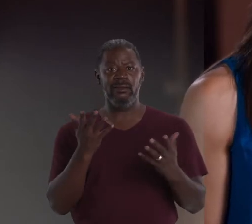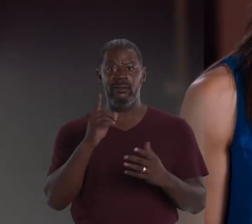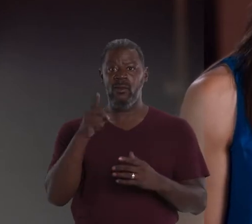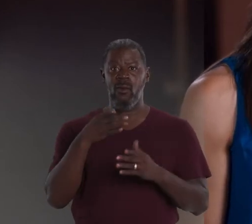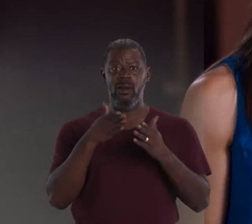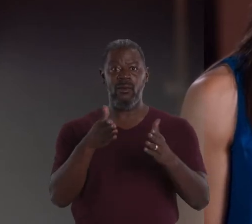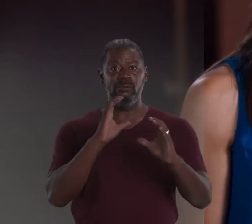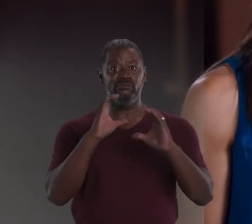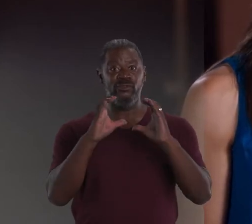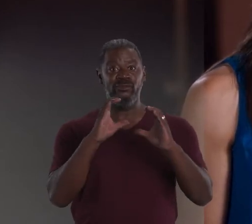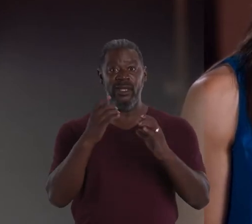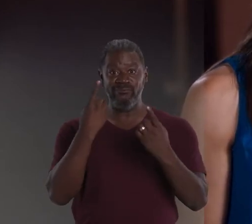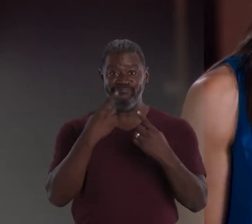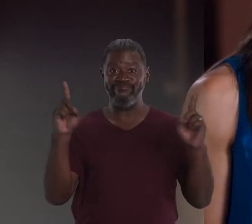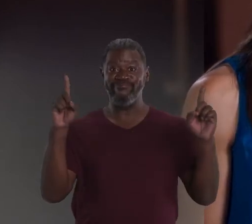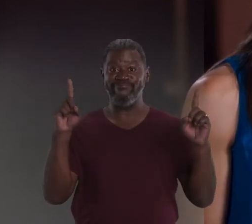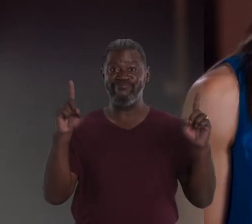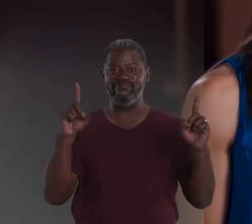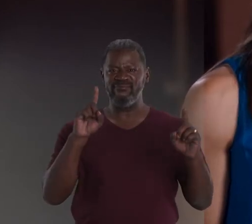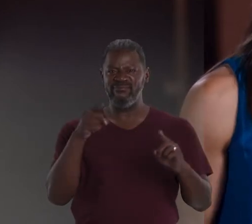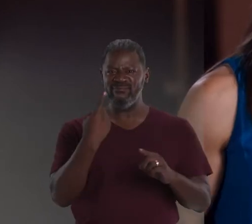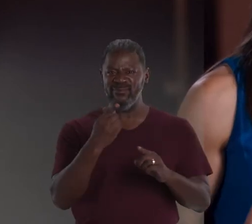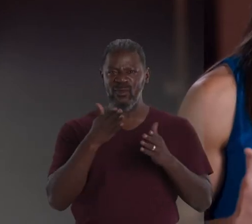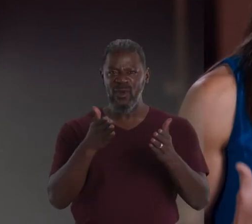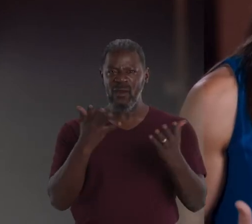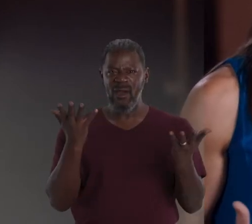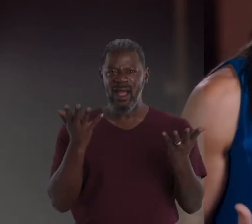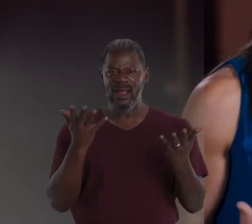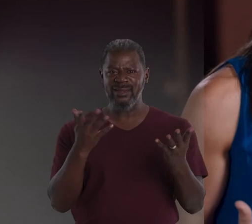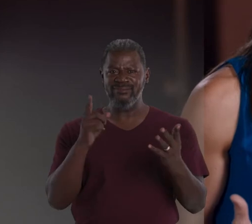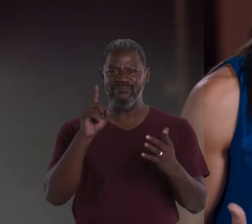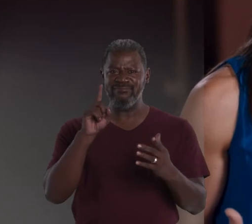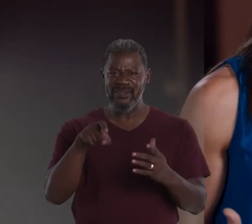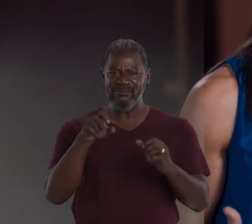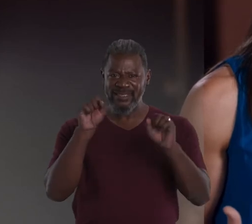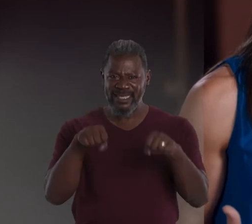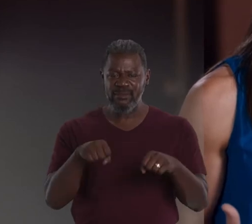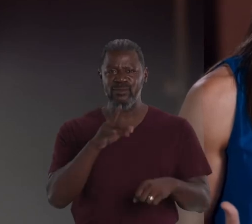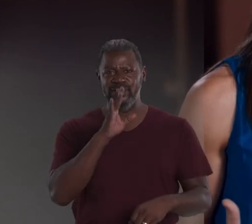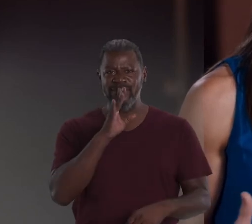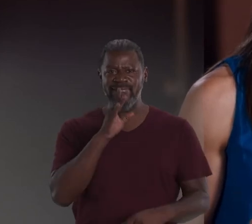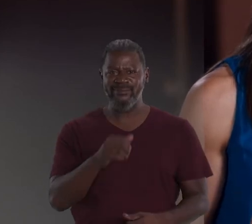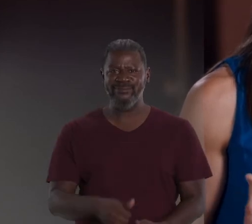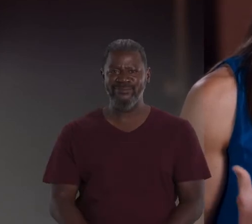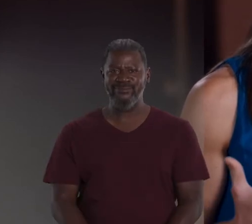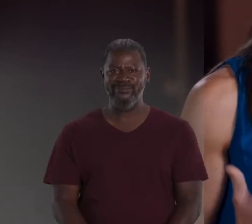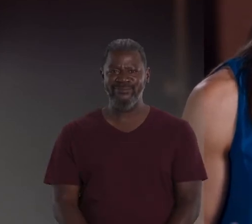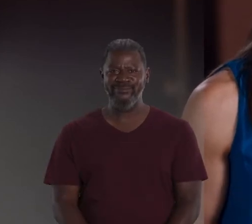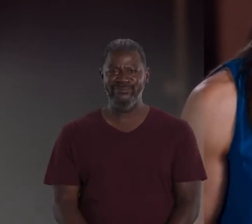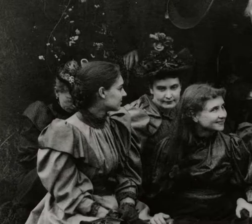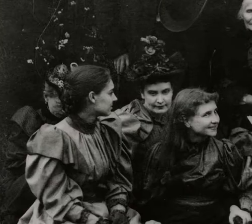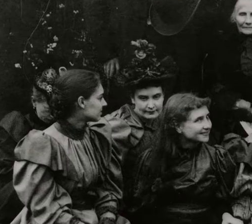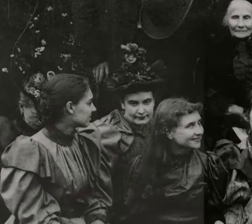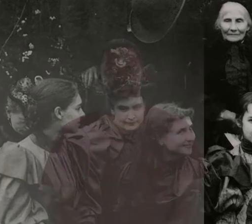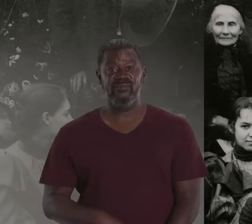is the idea that the only way to communicate effectively is being able to speak.